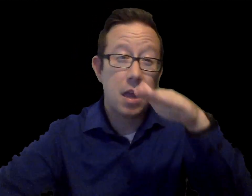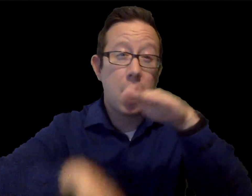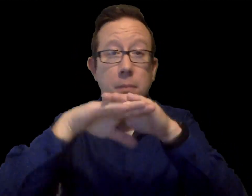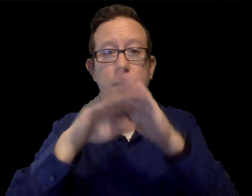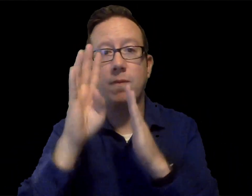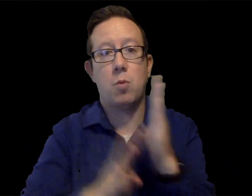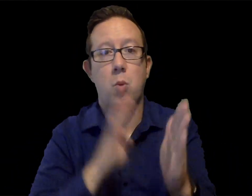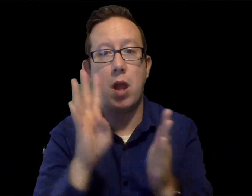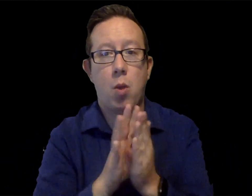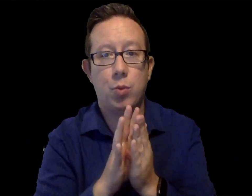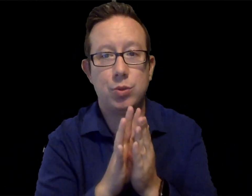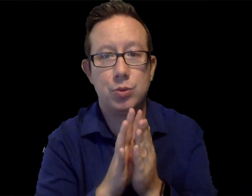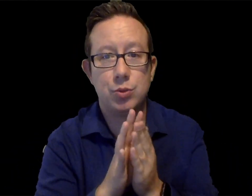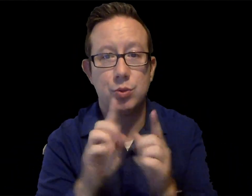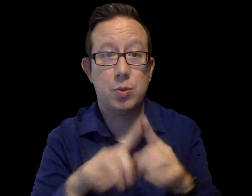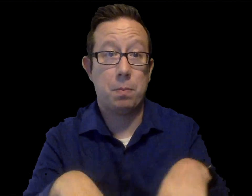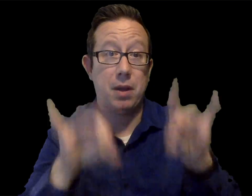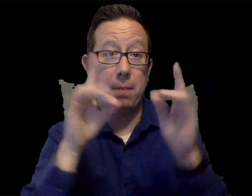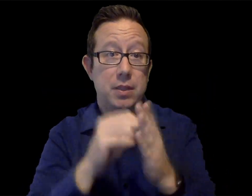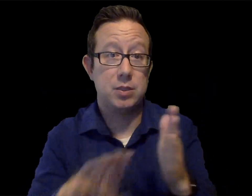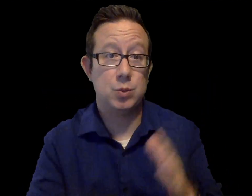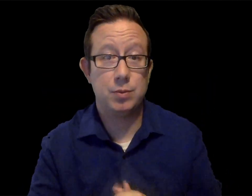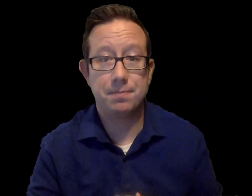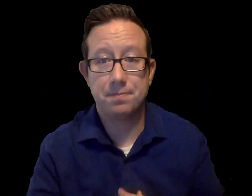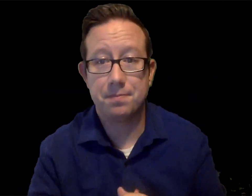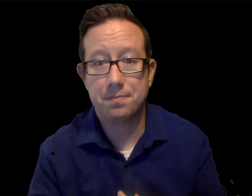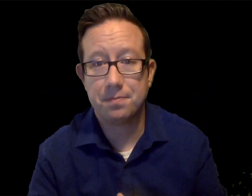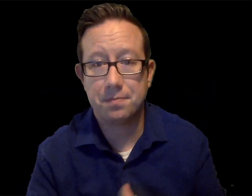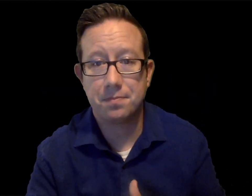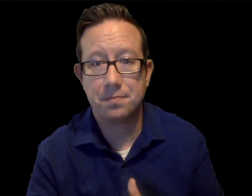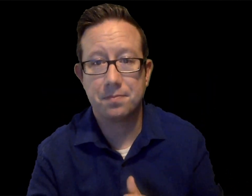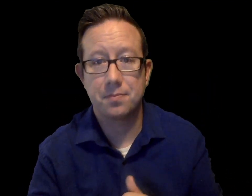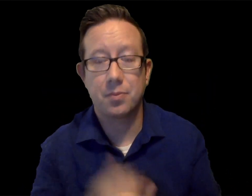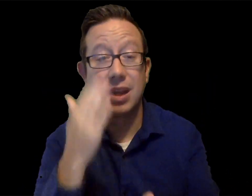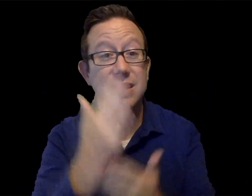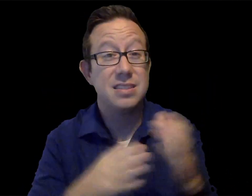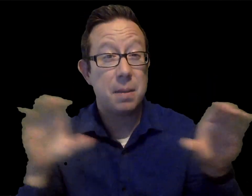It could take families up to 4 hours to pick their student up from campus.